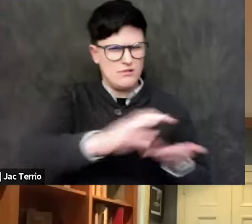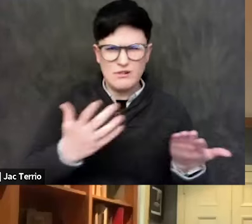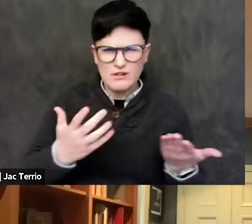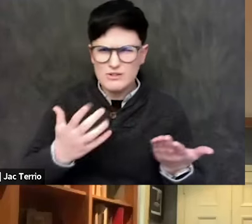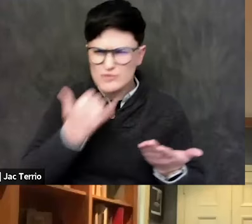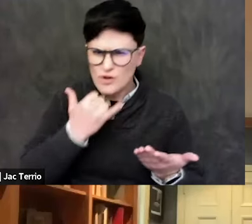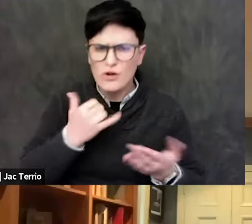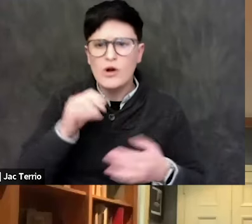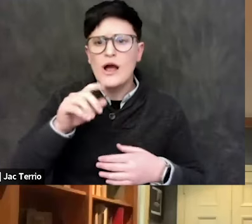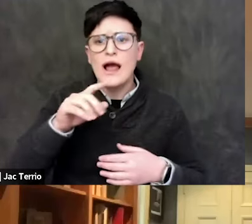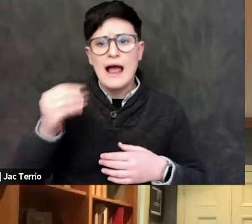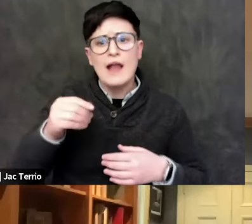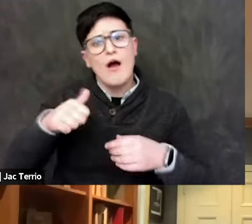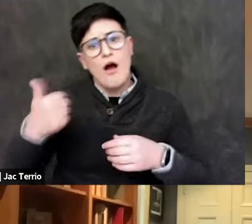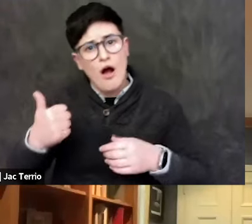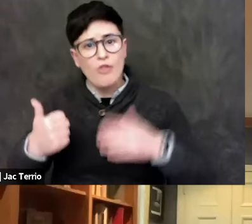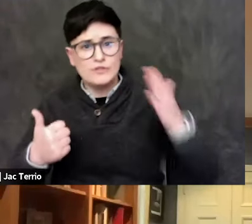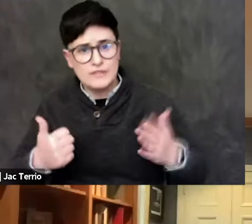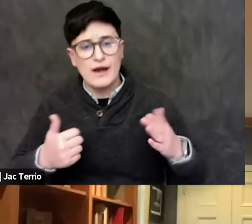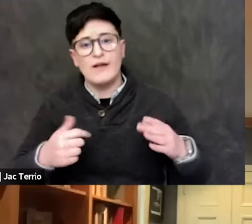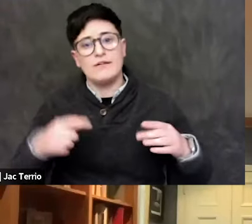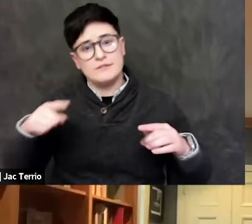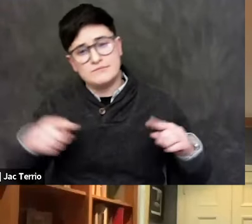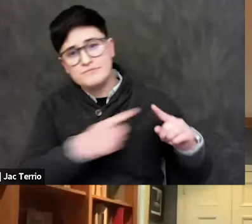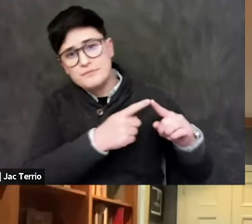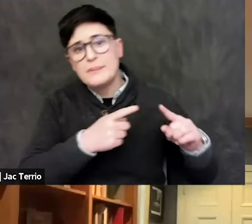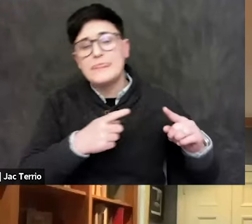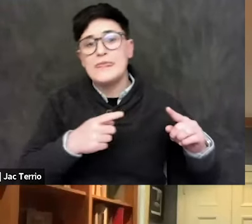you've had attempts by the organized Jewish community